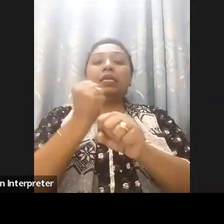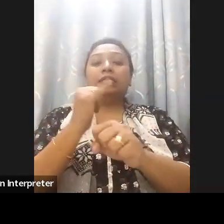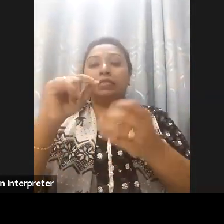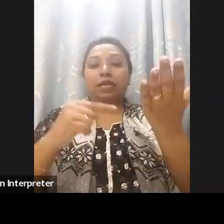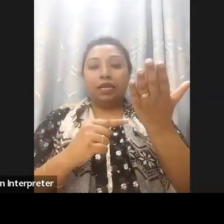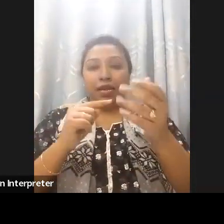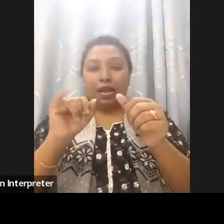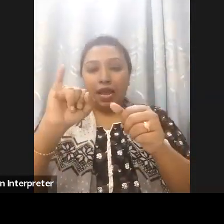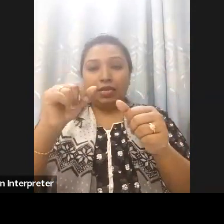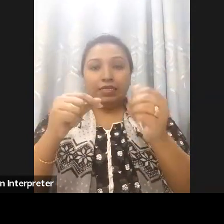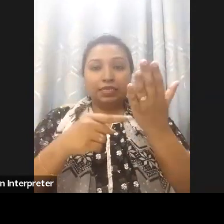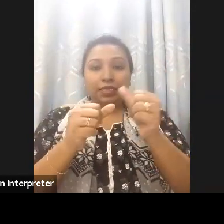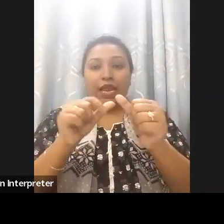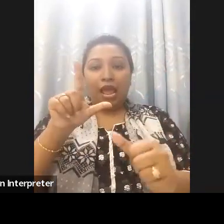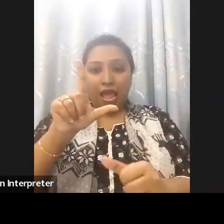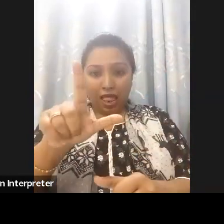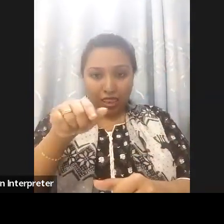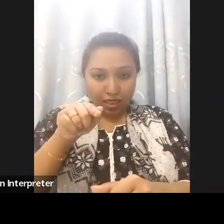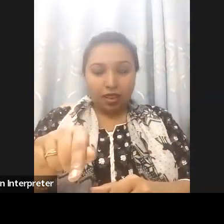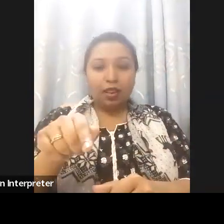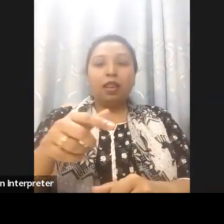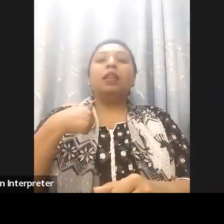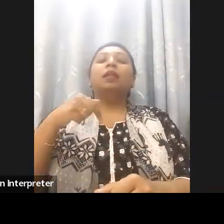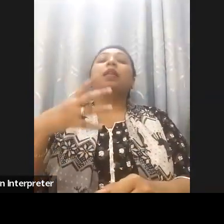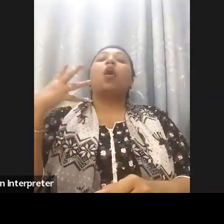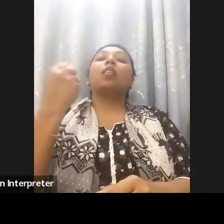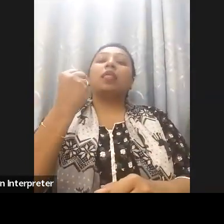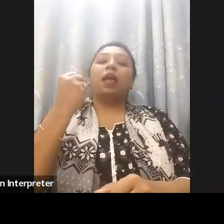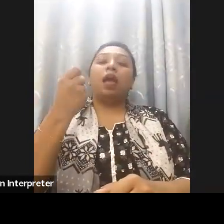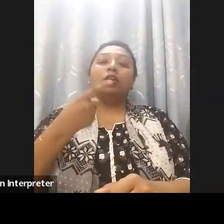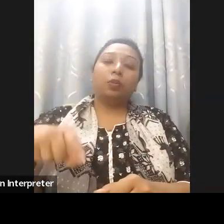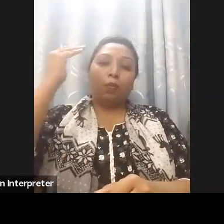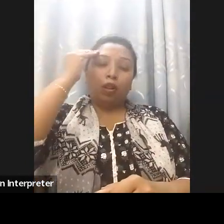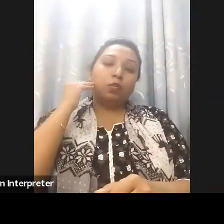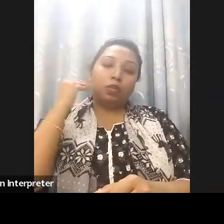and uh their Academy I I won't go through that and Dr Mohammed Loutfy already discussed about